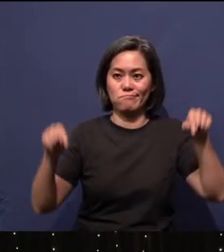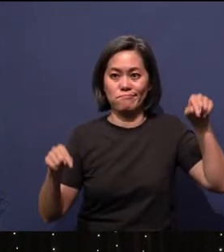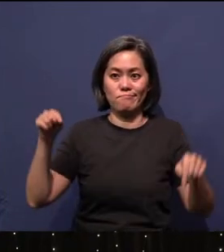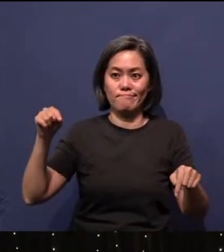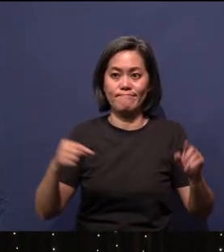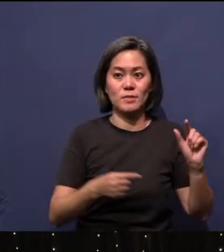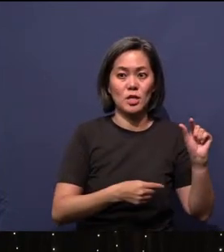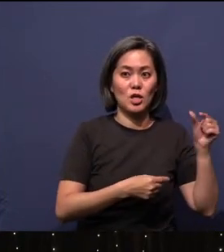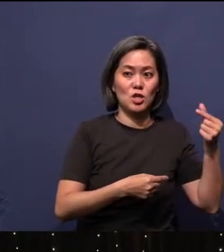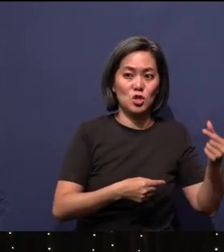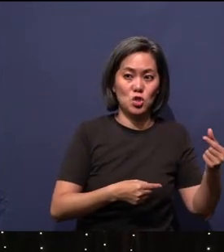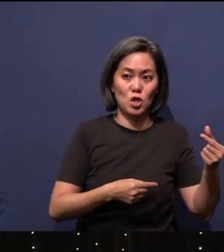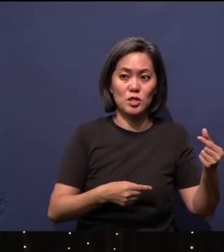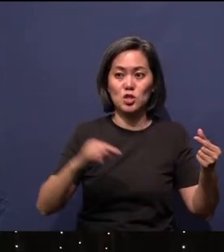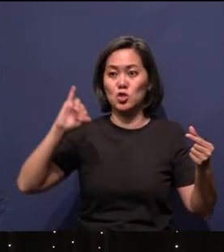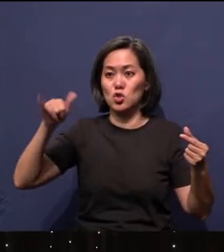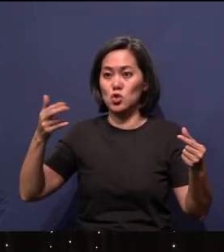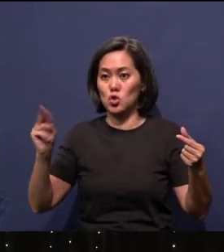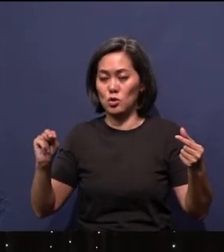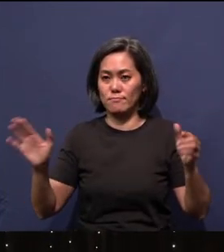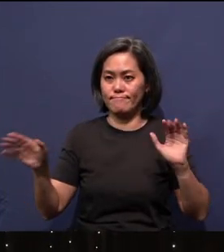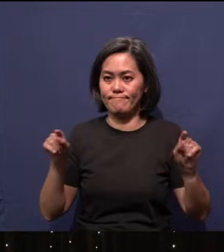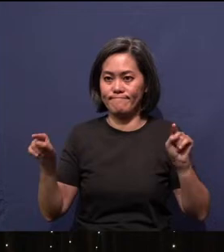John. And it is going to be quite interesting.